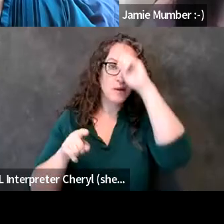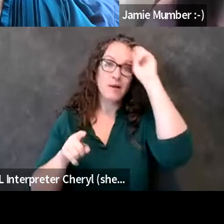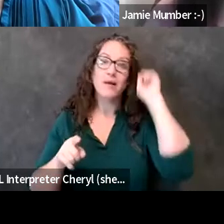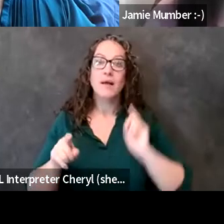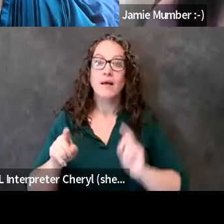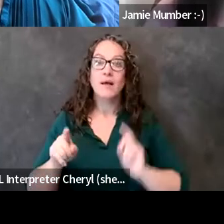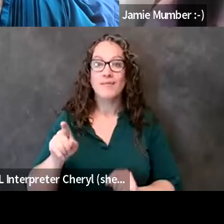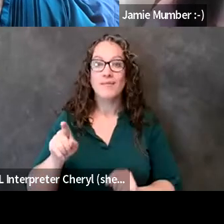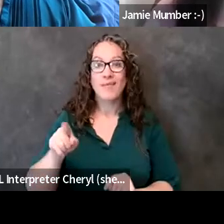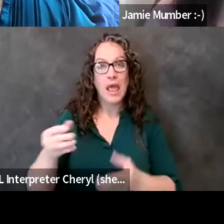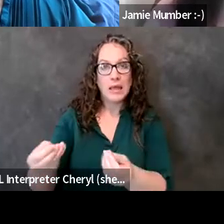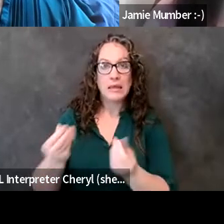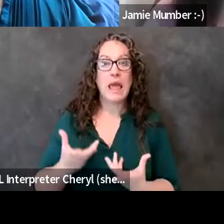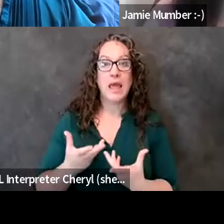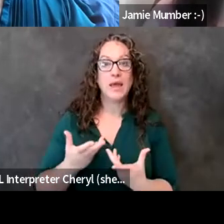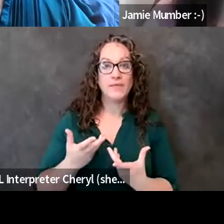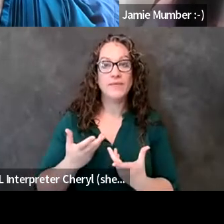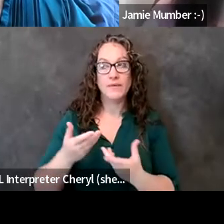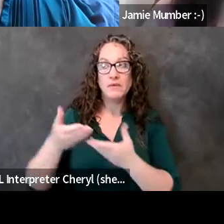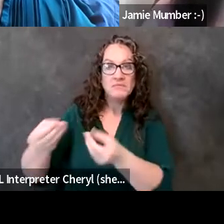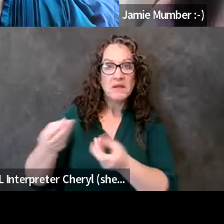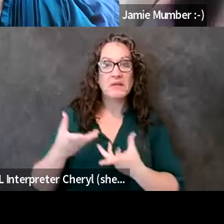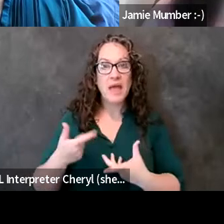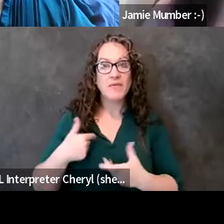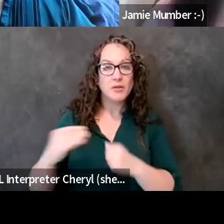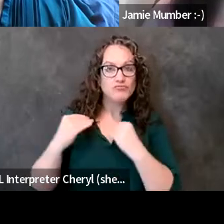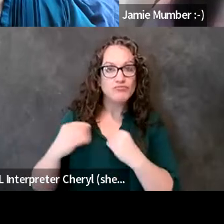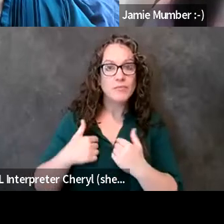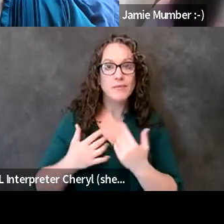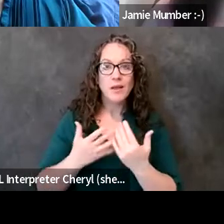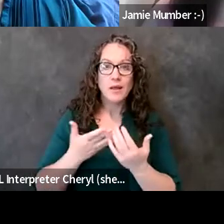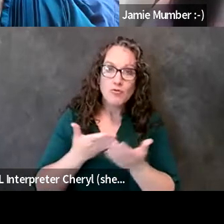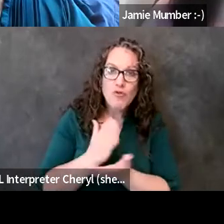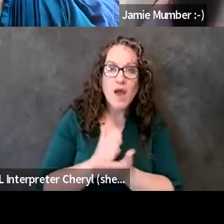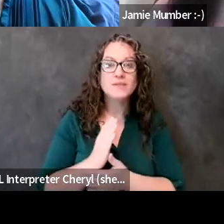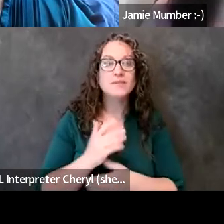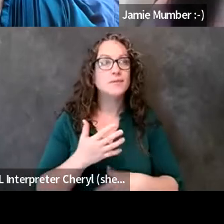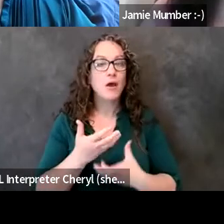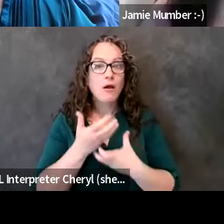taught me how to fight for my rights and taught me how to advocate for myself and advocate for